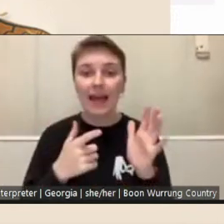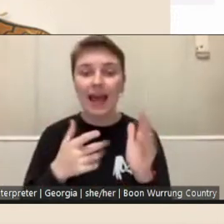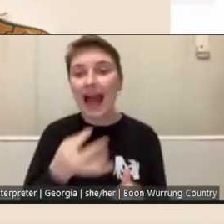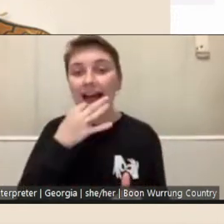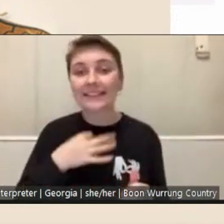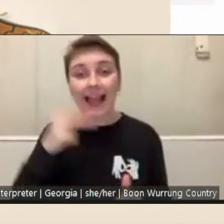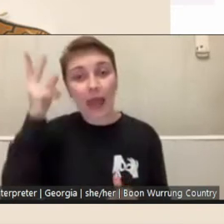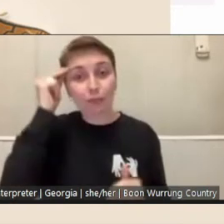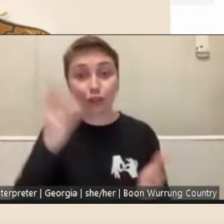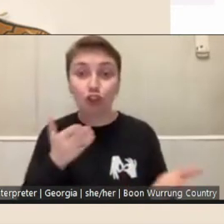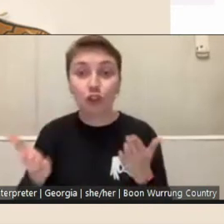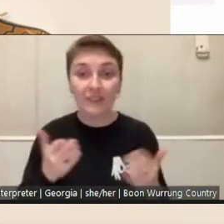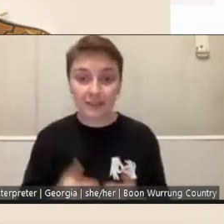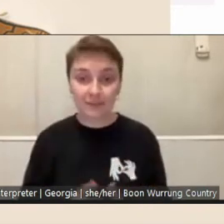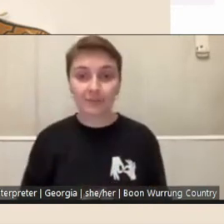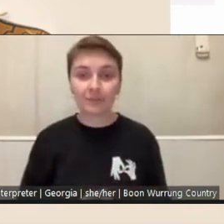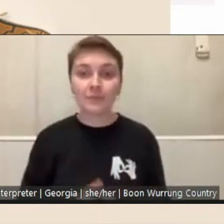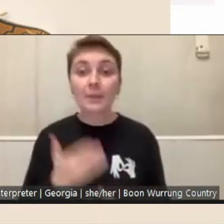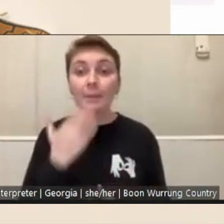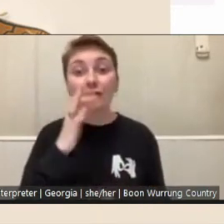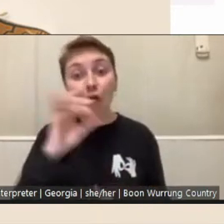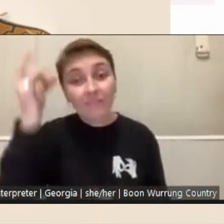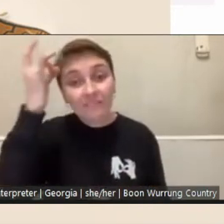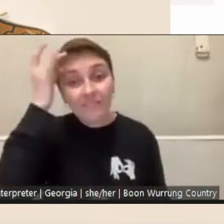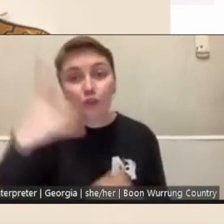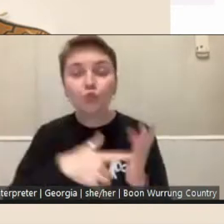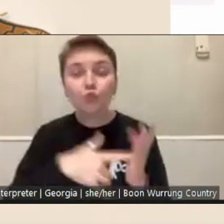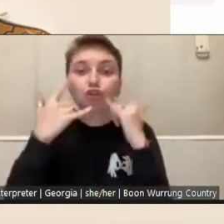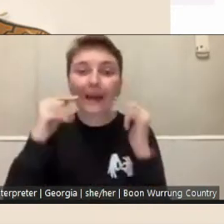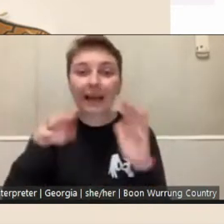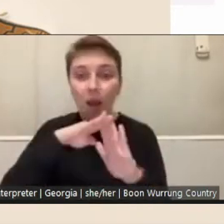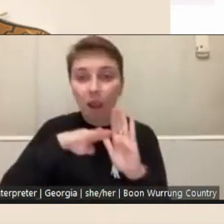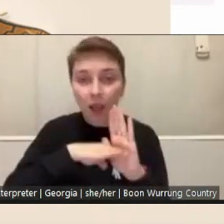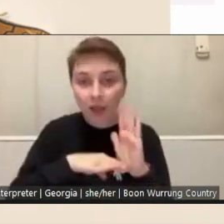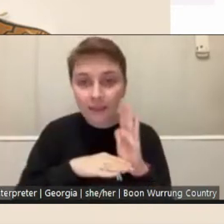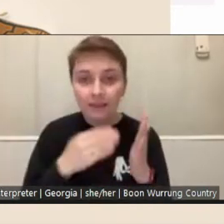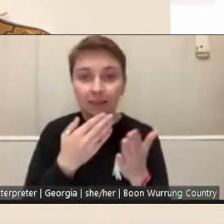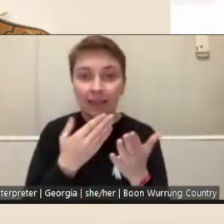and don't forget to check the Guidelines and handy FAQs on the fellowships webpage.